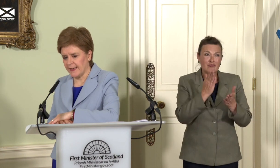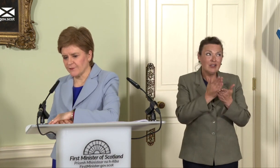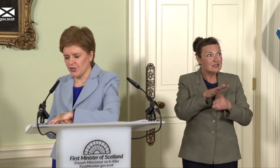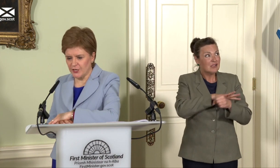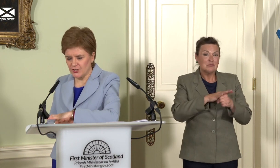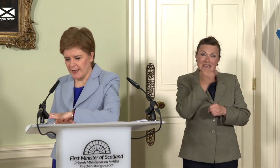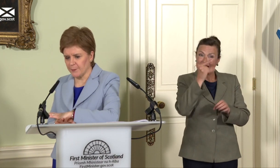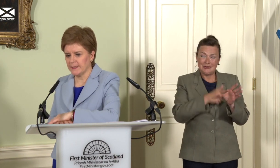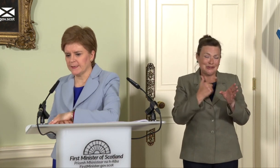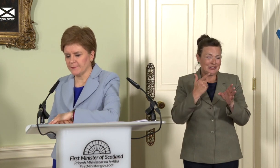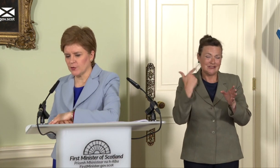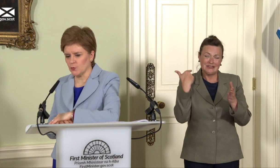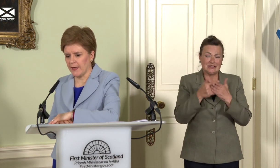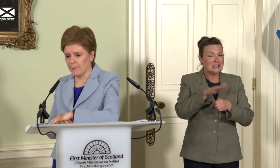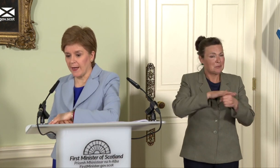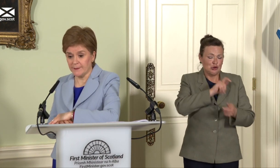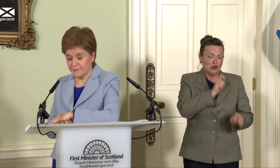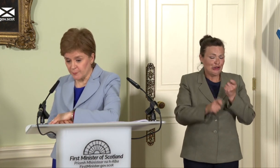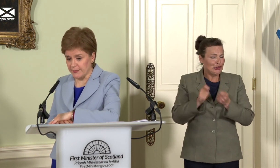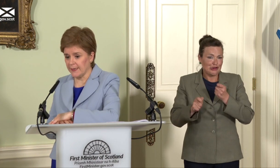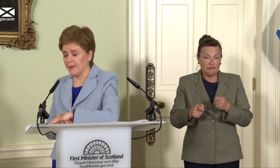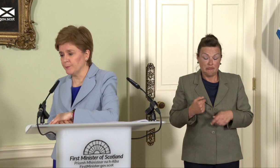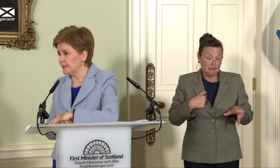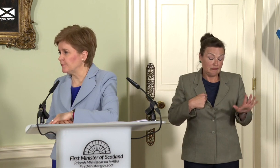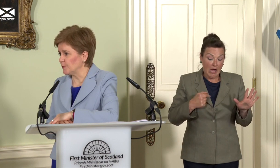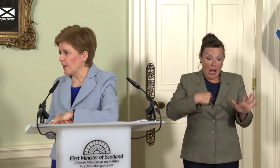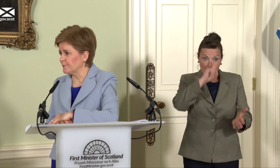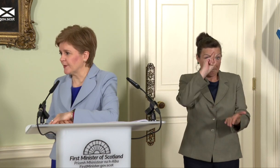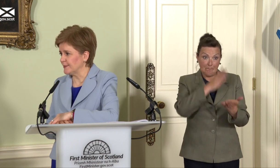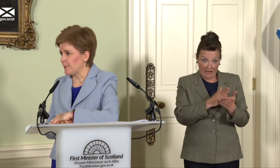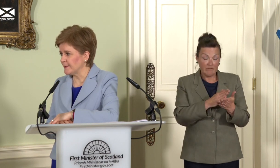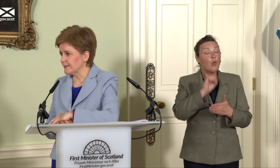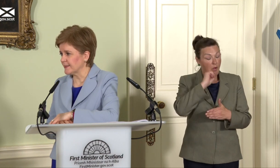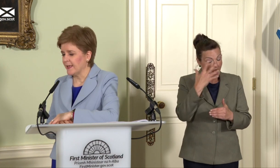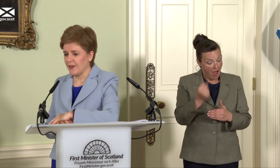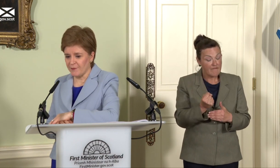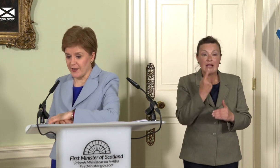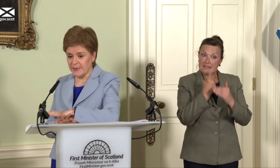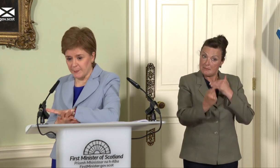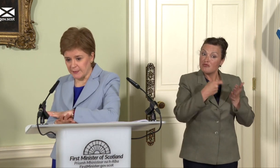have changed and have been been difficult. I firmly believe we will have an independence referendum, I believe